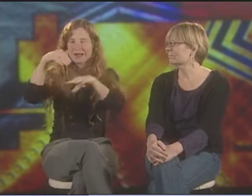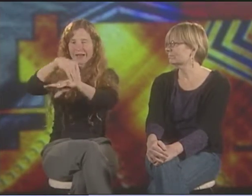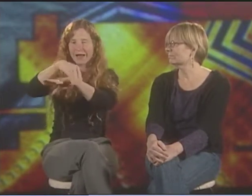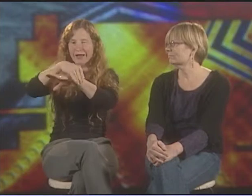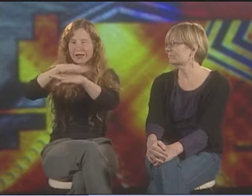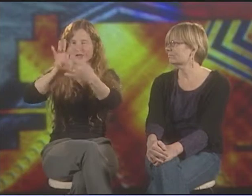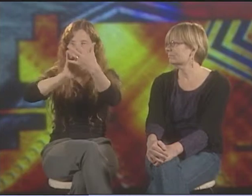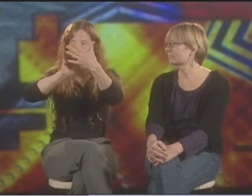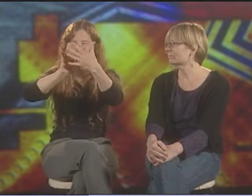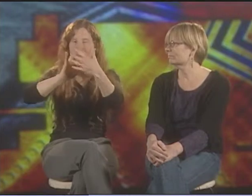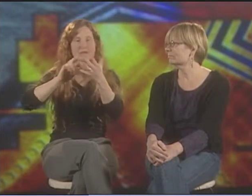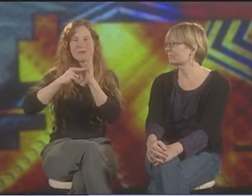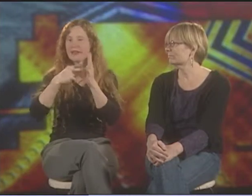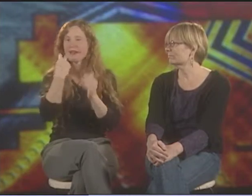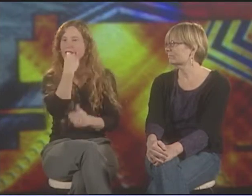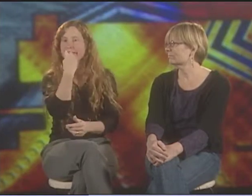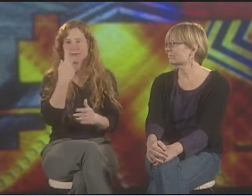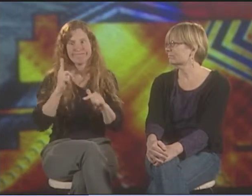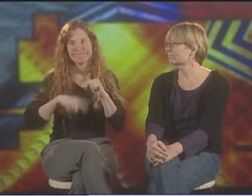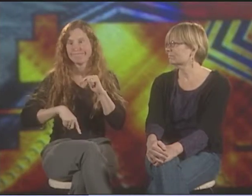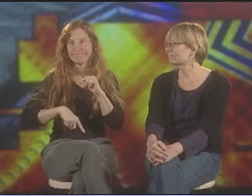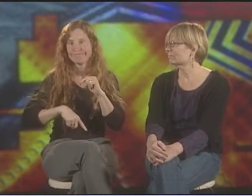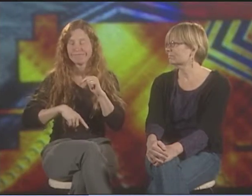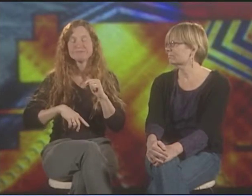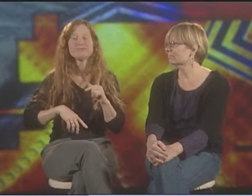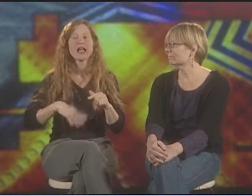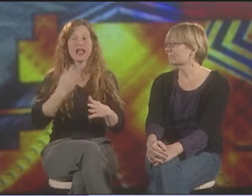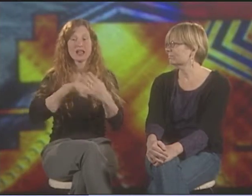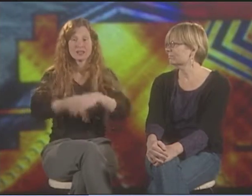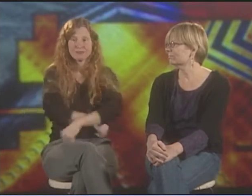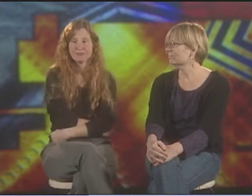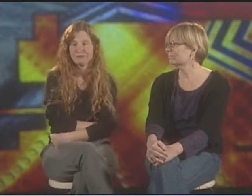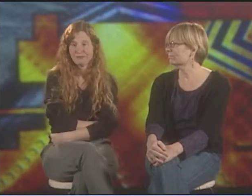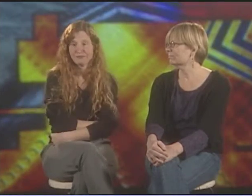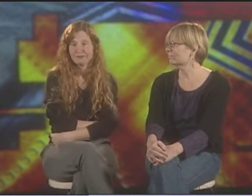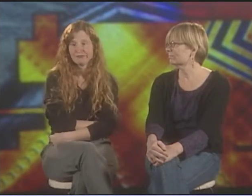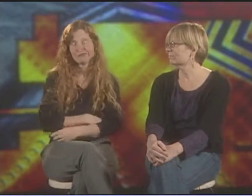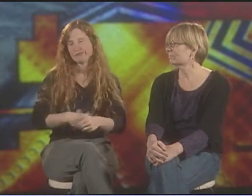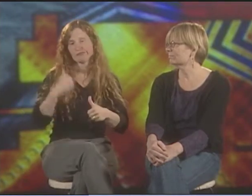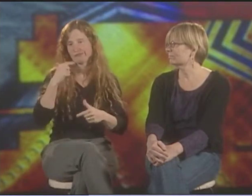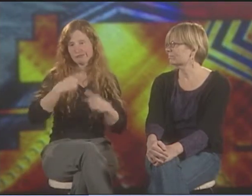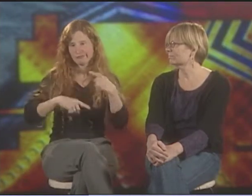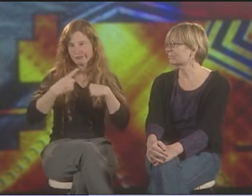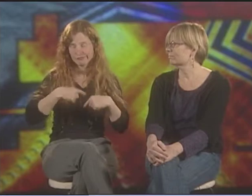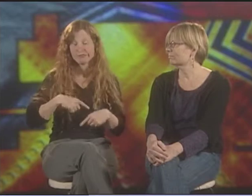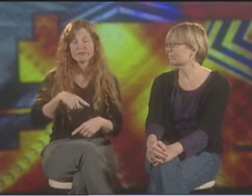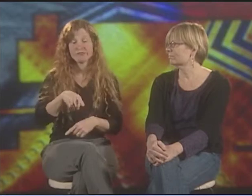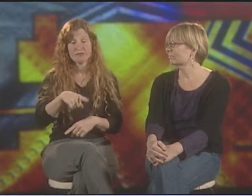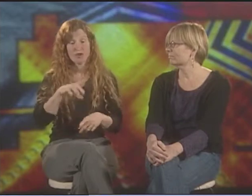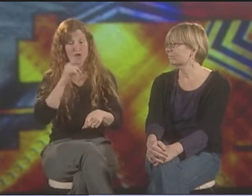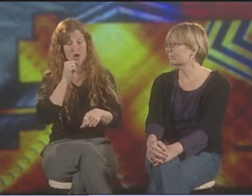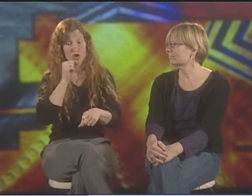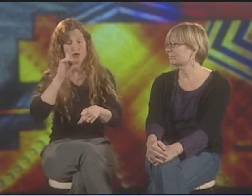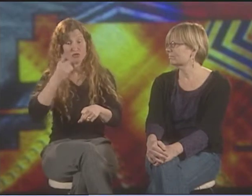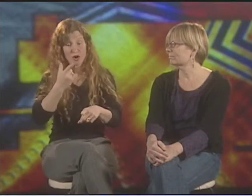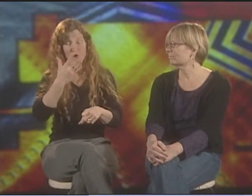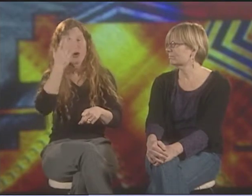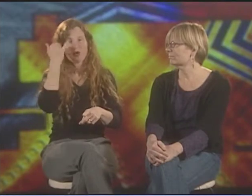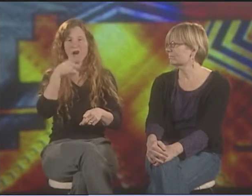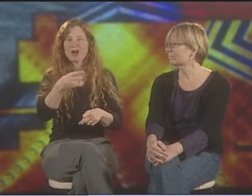LIKE THE STATIC ON AN OLD TV SCREEN. AND THAT'S TO SHOW THAT SHE DIDN'T UNDERSTAND WHAT THEY WERE SAYING. THEIR ARMS ARE CROSSED IN FRONT OF THEM BECAUSE, OF COURSE, THEY'RE NOT SIGNING.